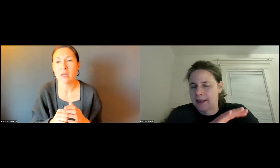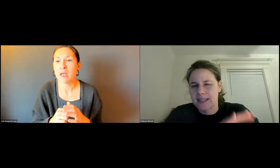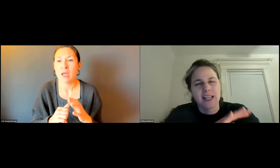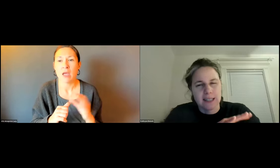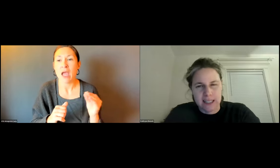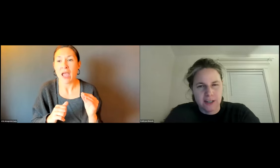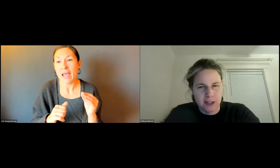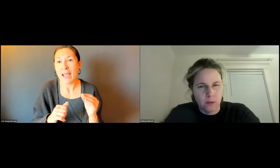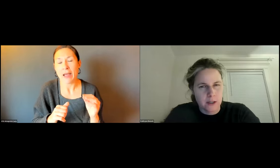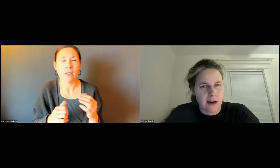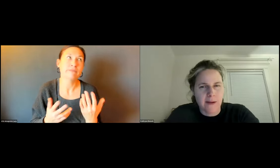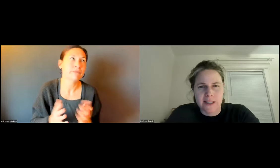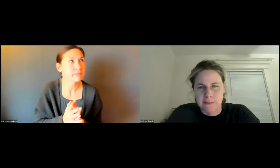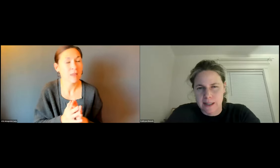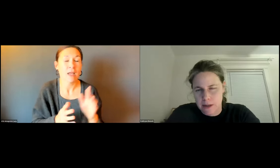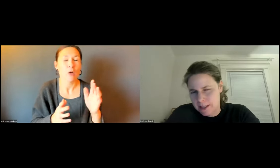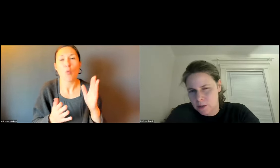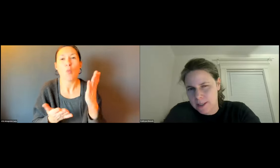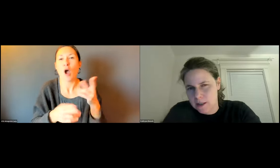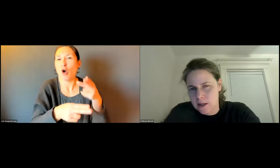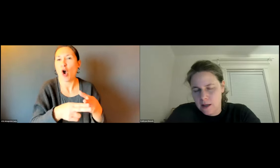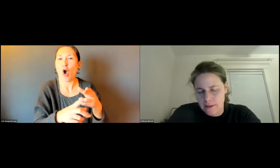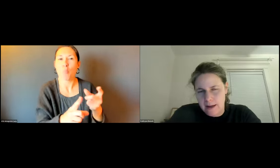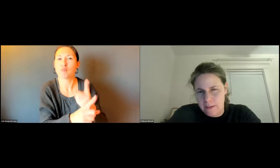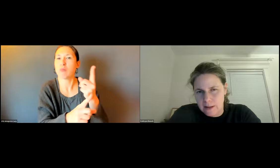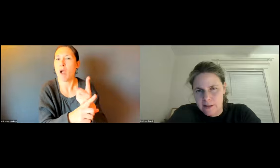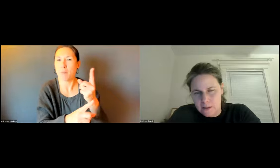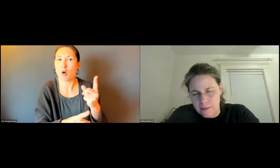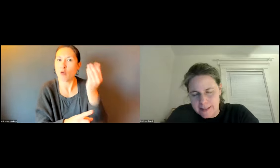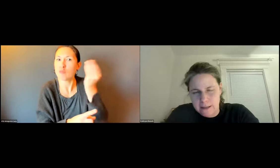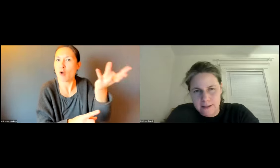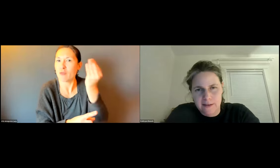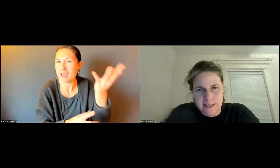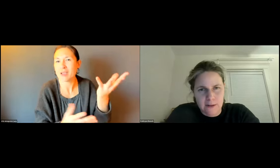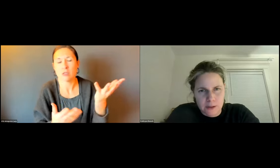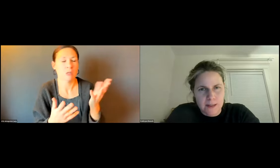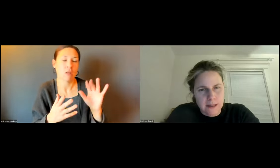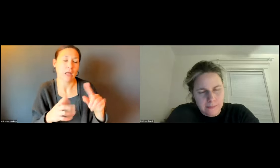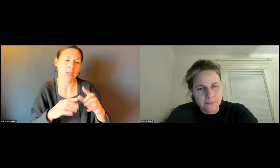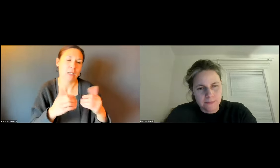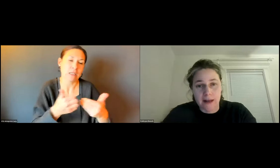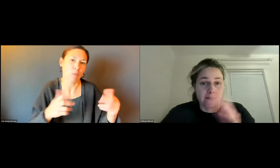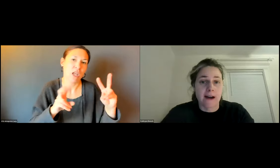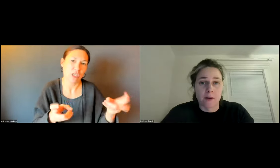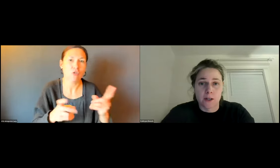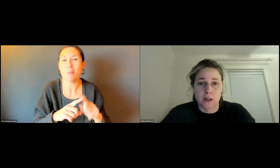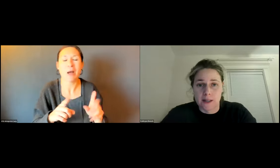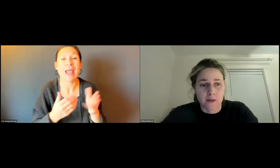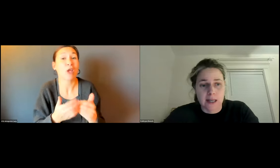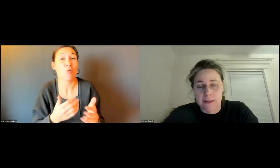EVERYONE IS NOTIFIED AND THAT MEANS BUS TEMPERATURE -- BUS STOPS ARE TEMPORARY CLOSED.